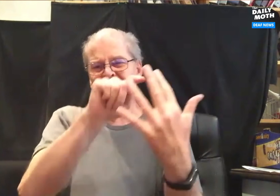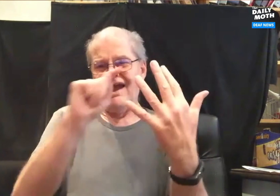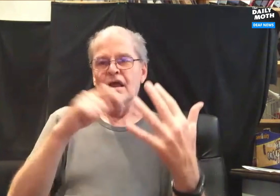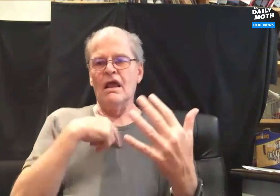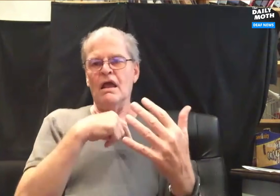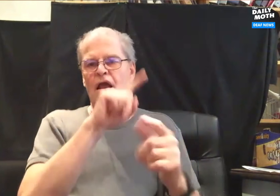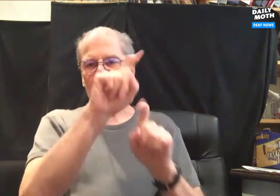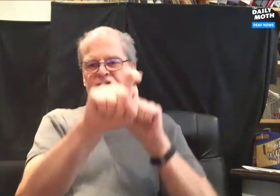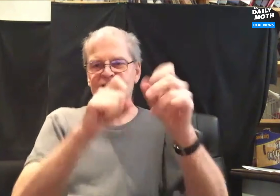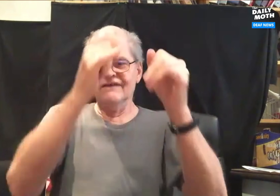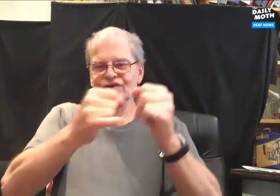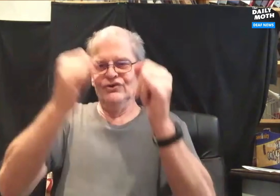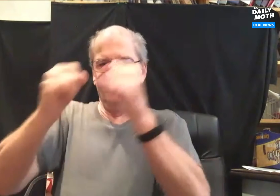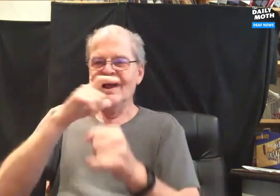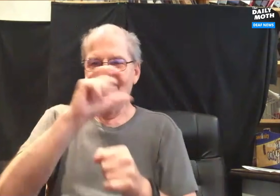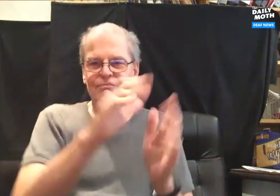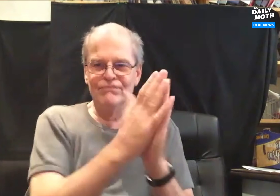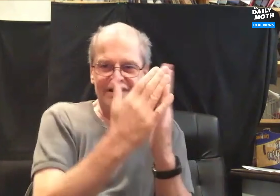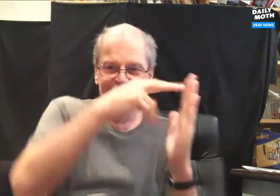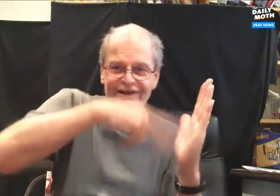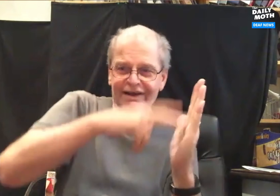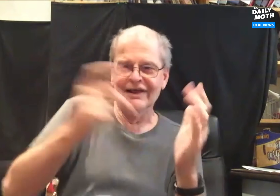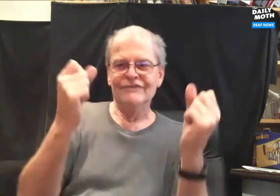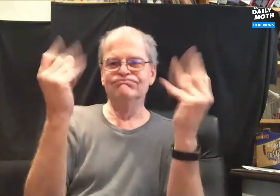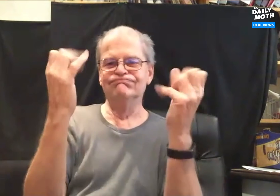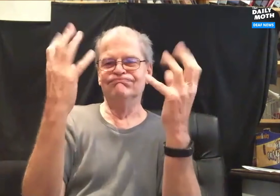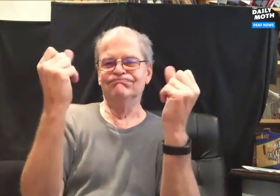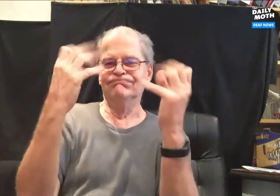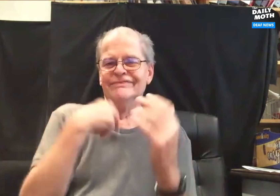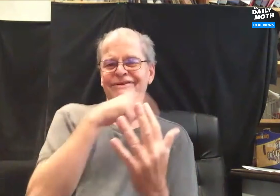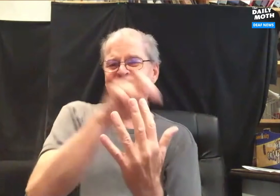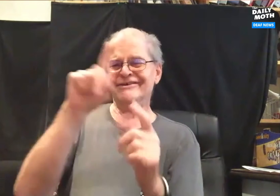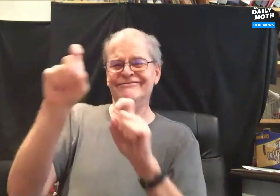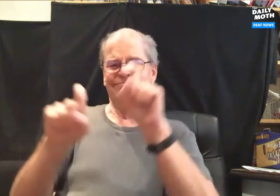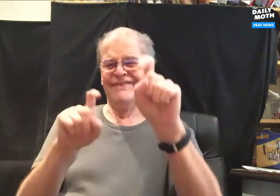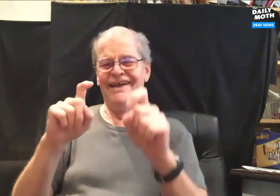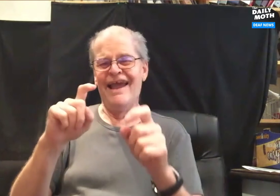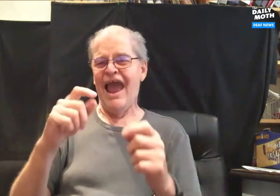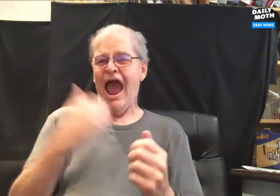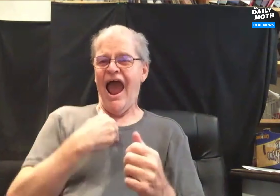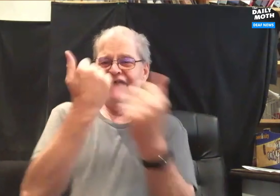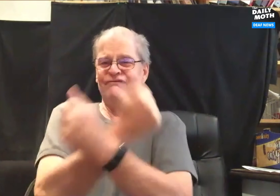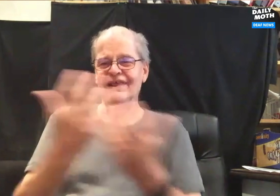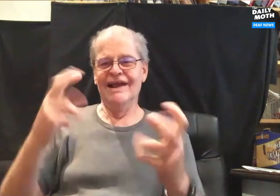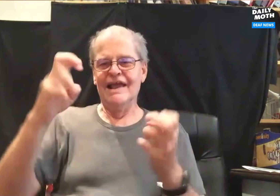I could always ask each one of them about the current trends instead of reading the newspaper. They would just tell me via ASL. I would ask them all the time and it was like